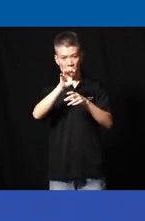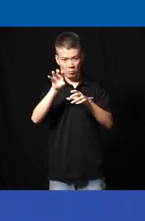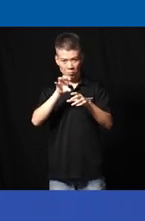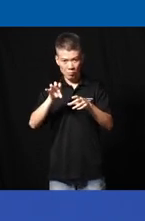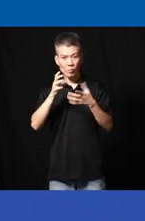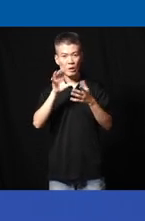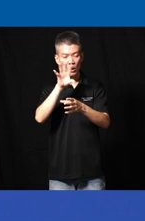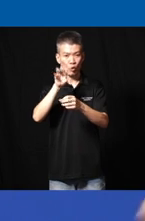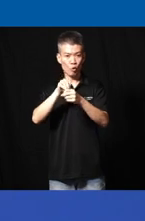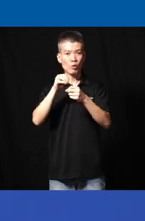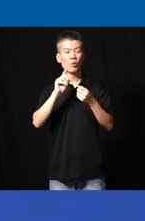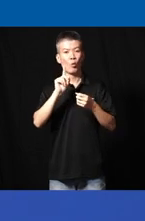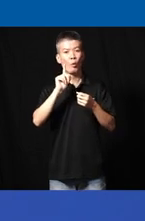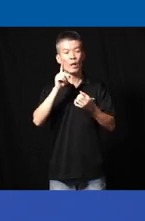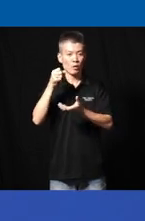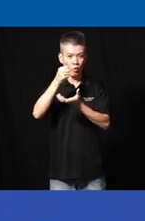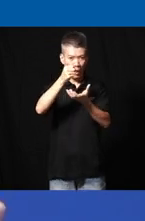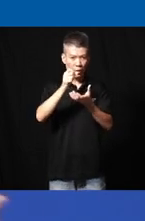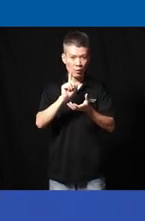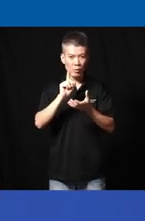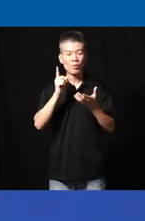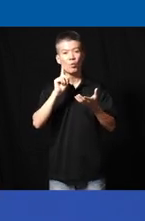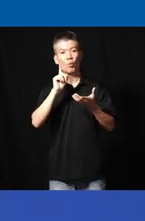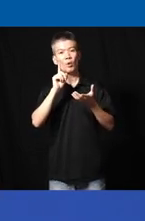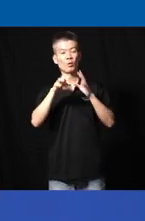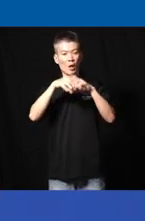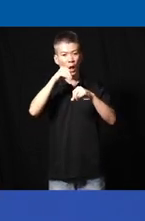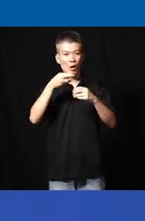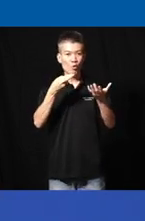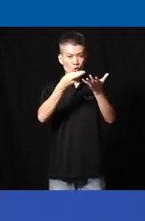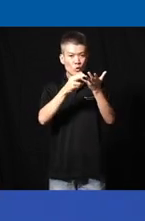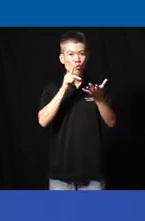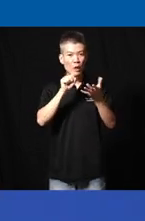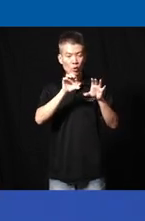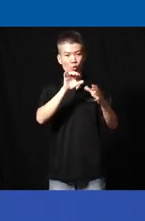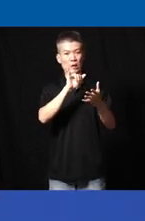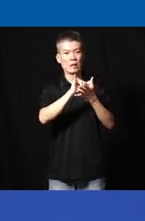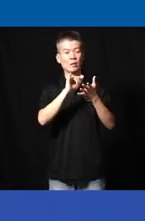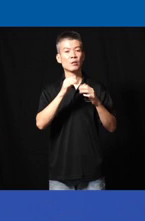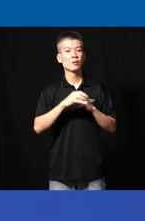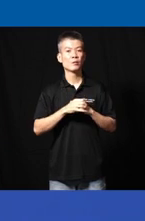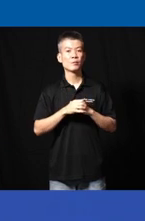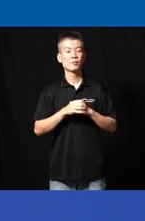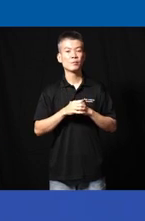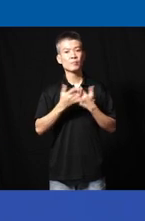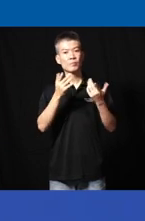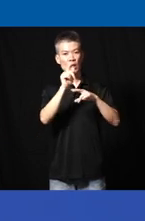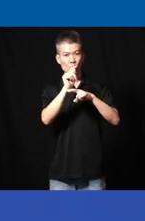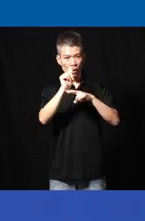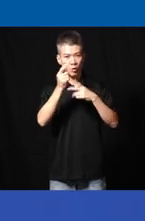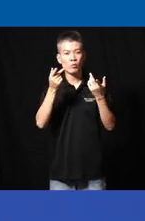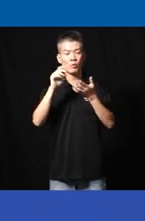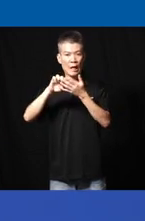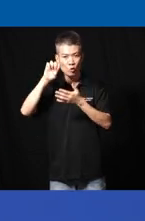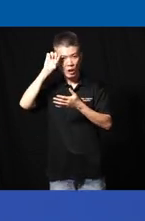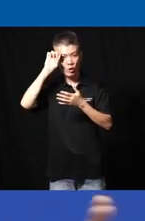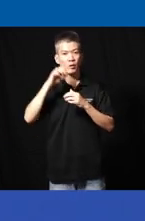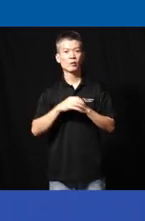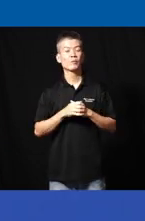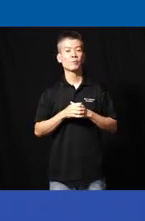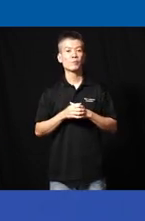includes where's the funding where's the Outreach who can do the the the the training education uh